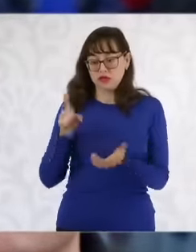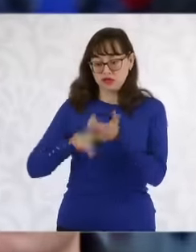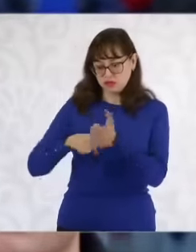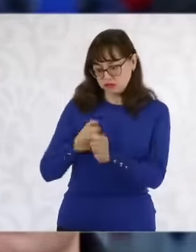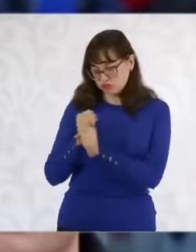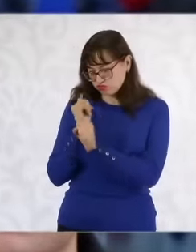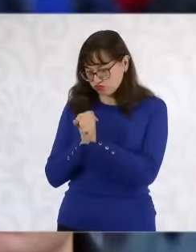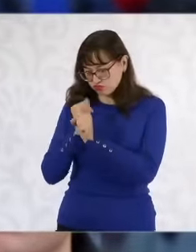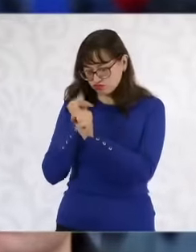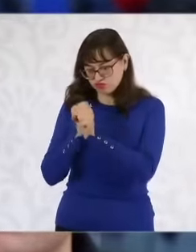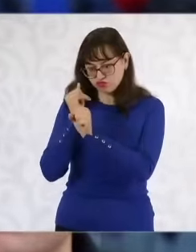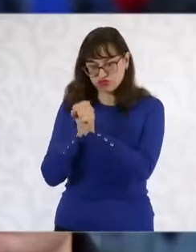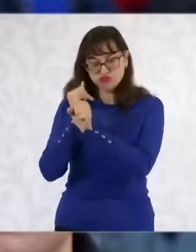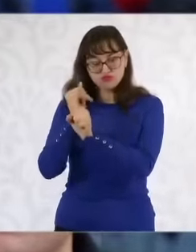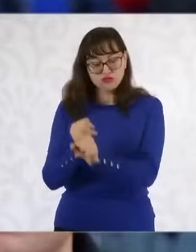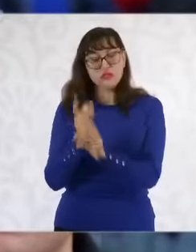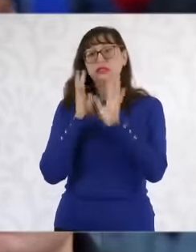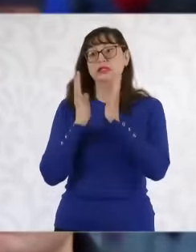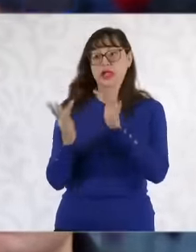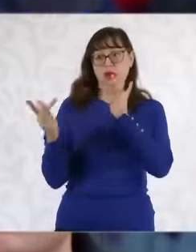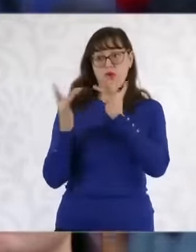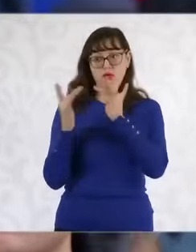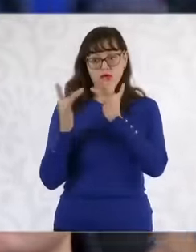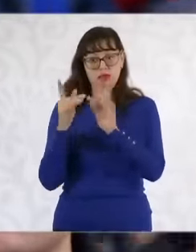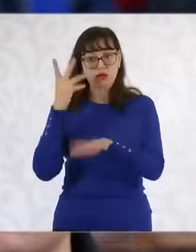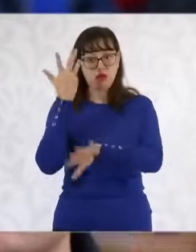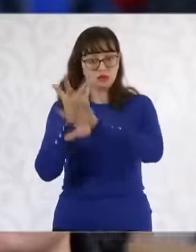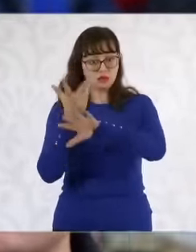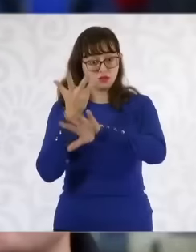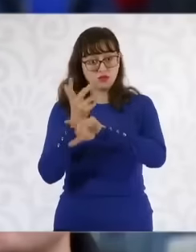what they have mentioned to us with the United States government precisely to receive